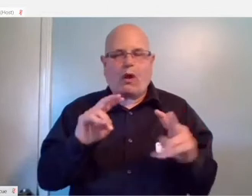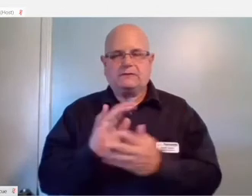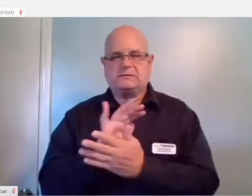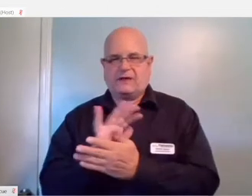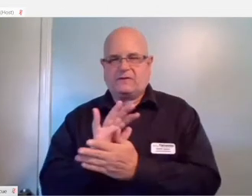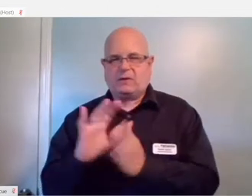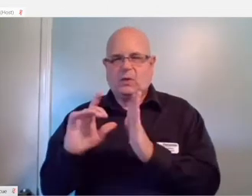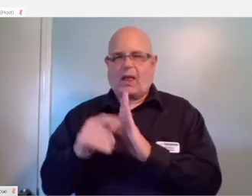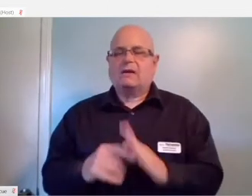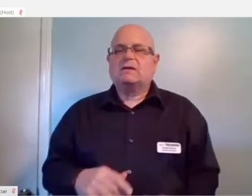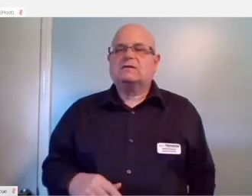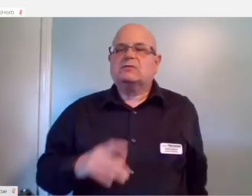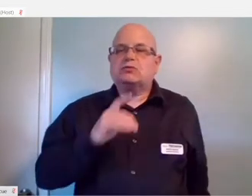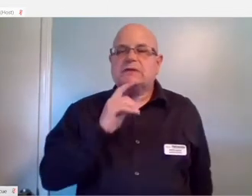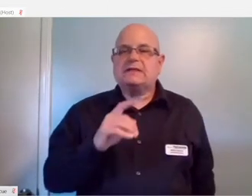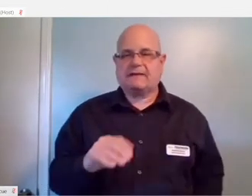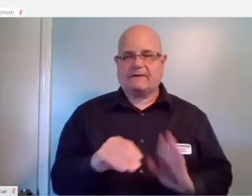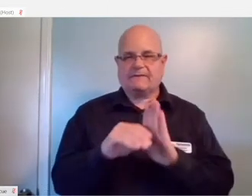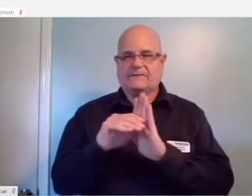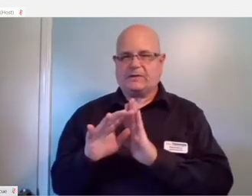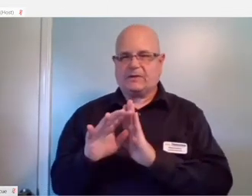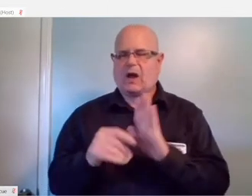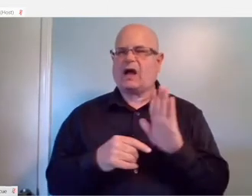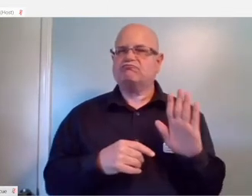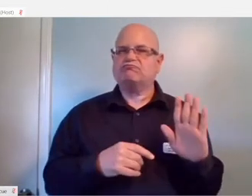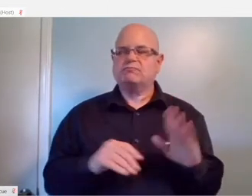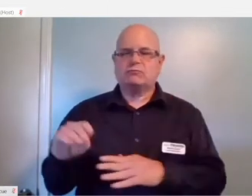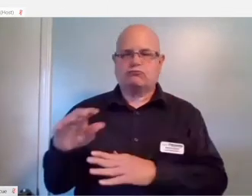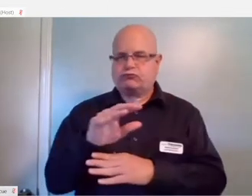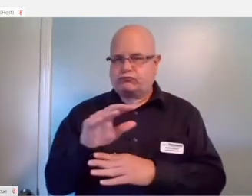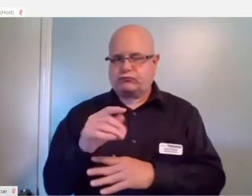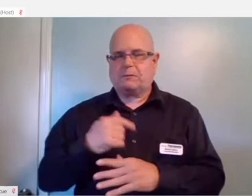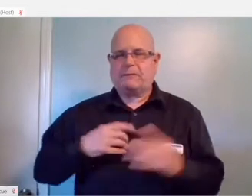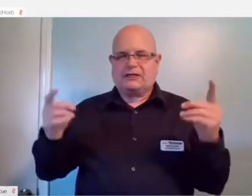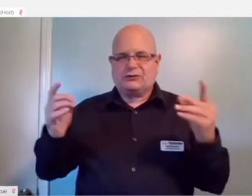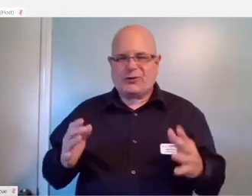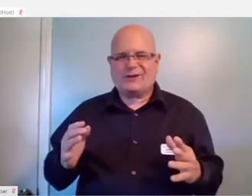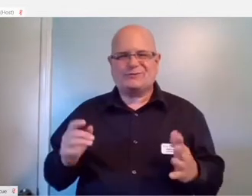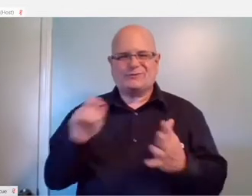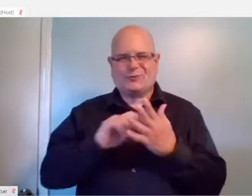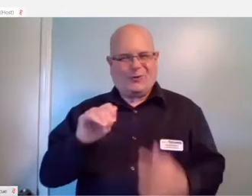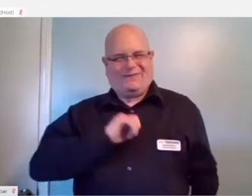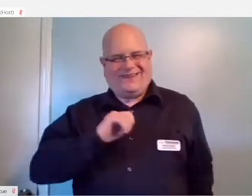It's a video that I shot and directed and wrote and everything myself.